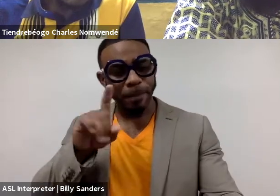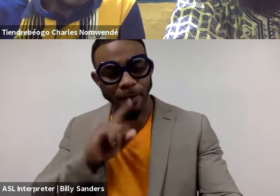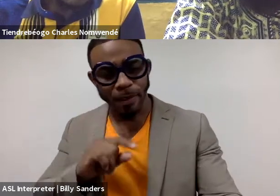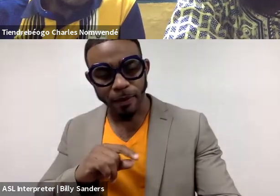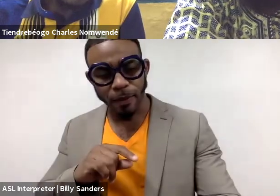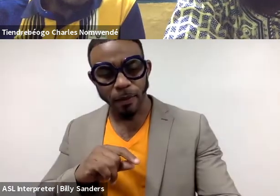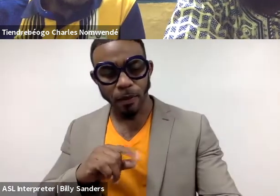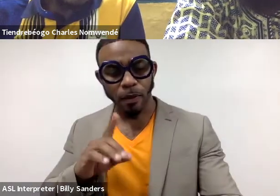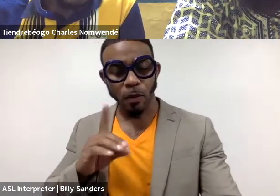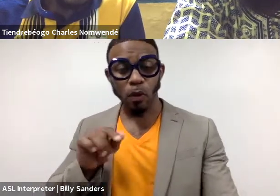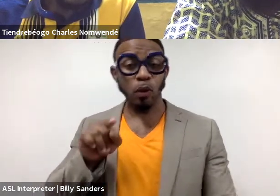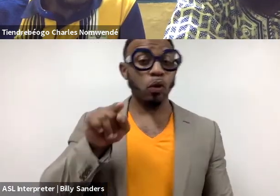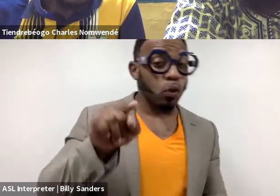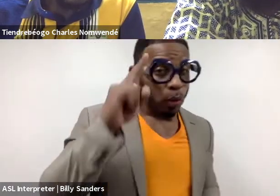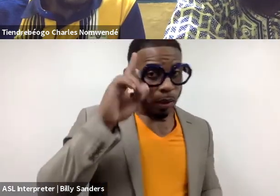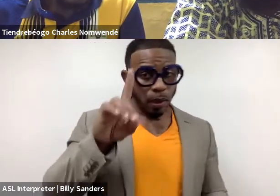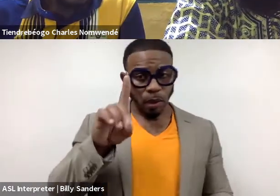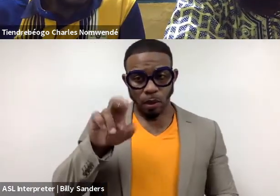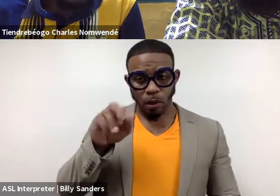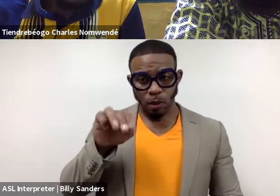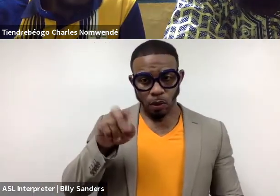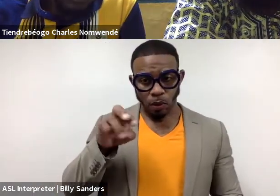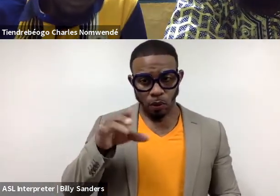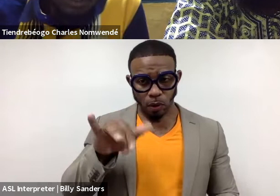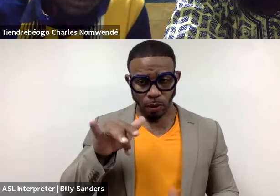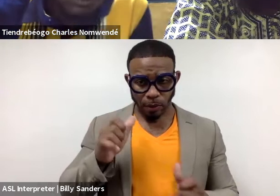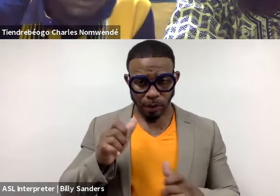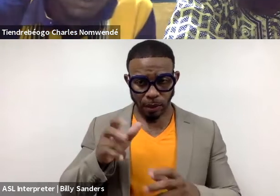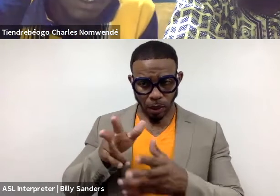what do you think we can learn from dramaturgy?